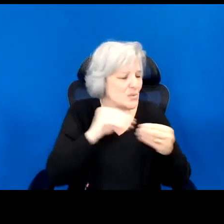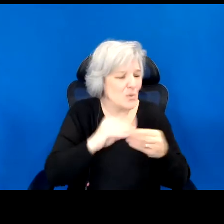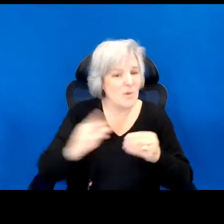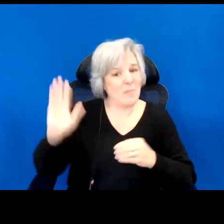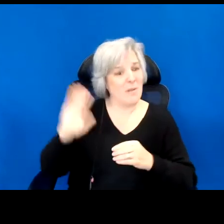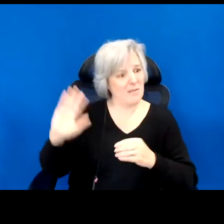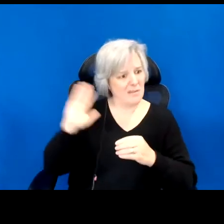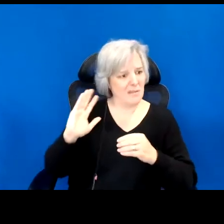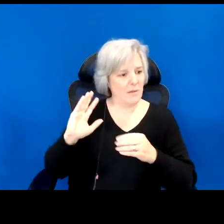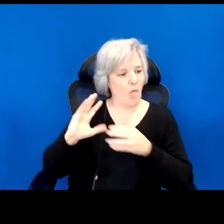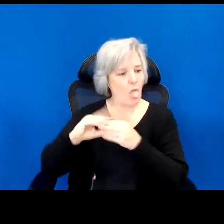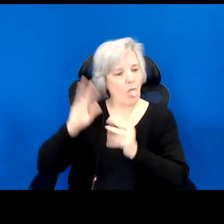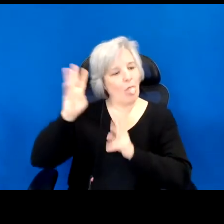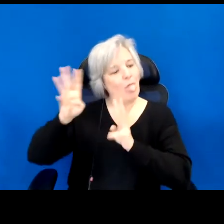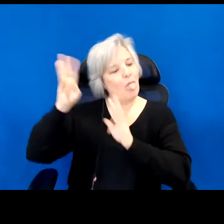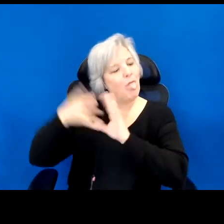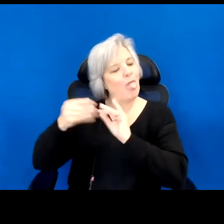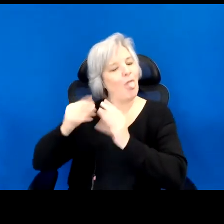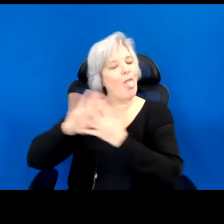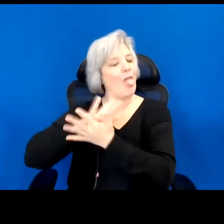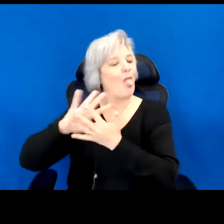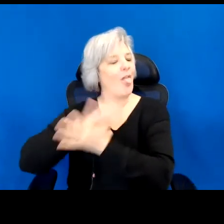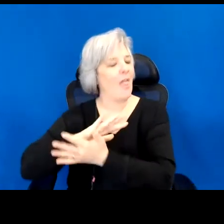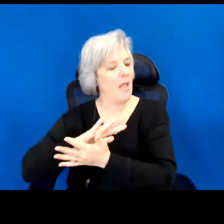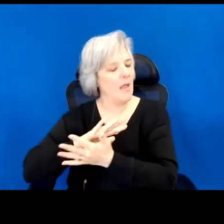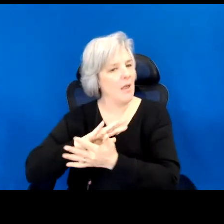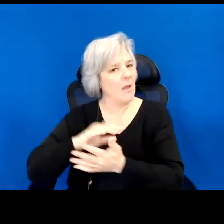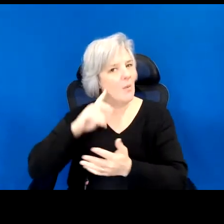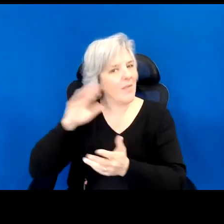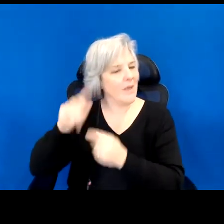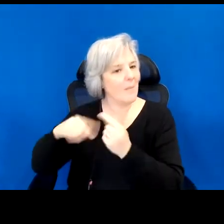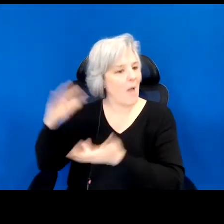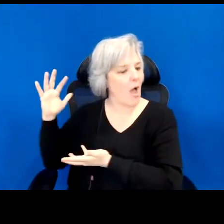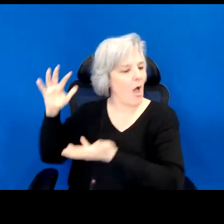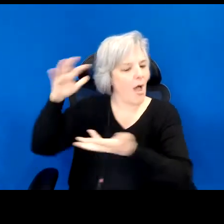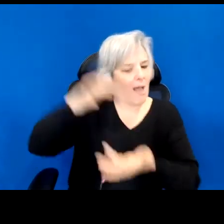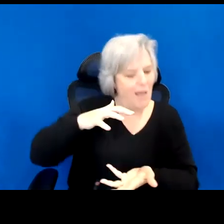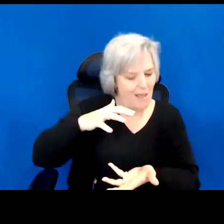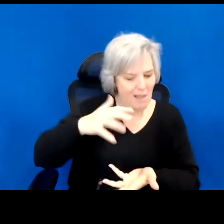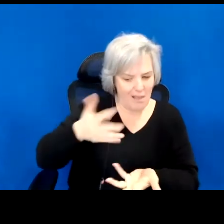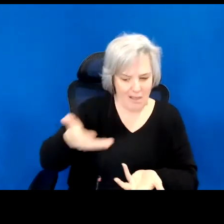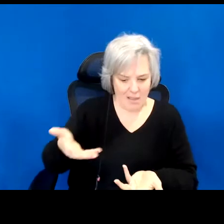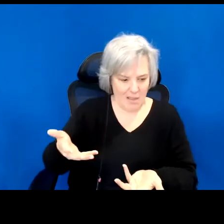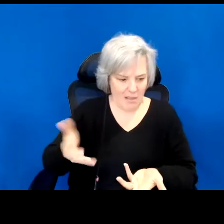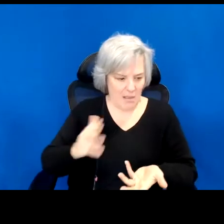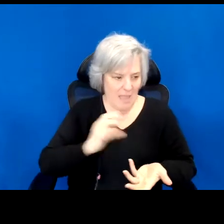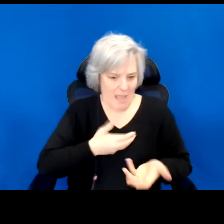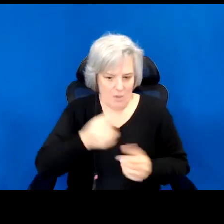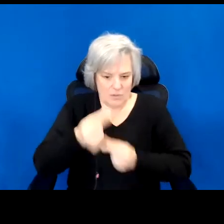Urging us to think otherwise about our inheritances. Every generation confronts the challenge of